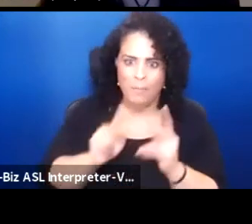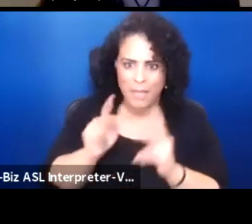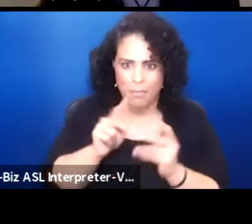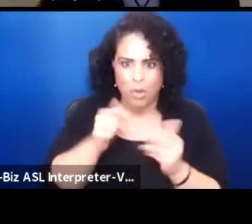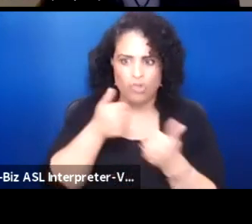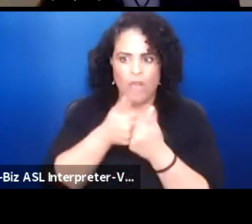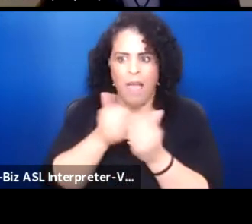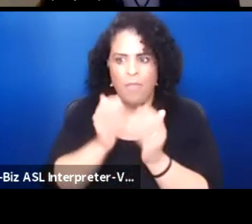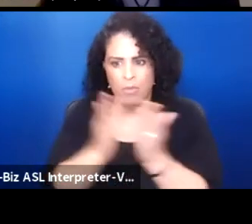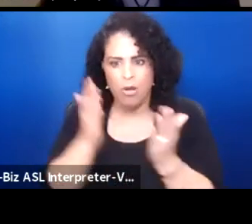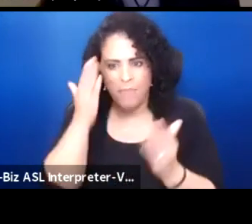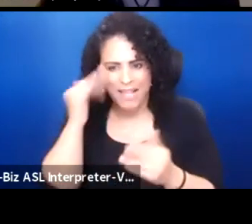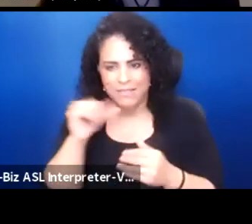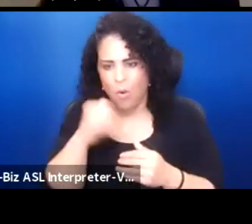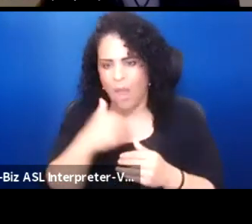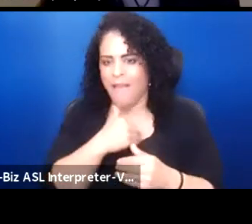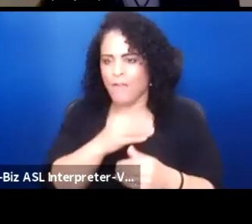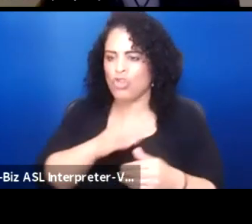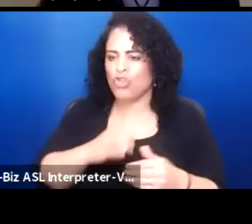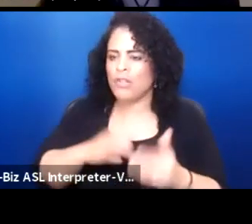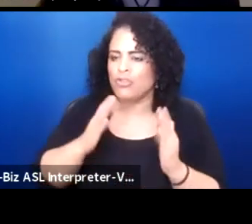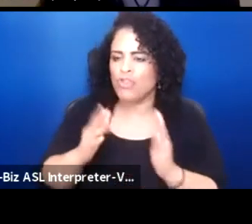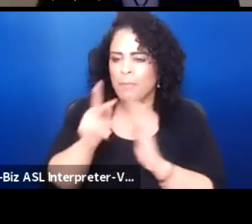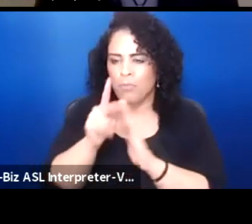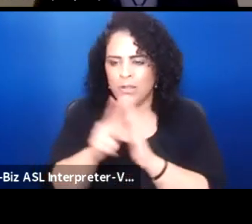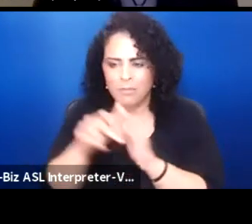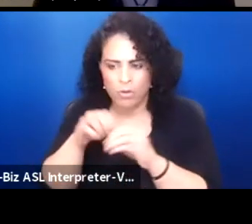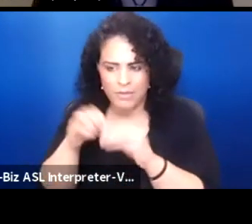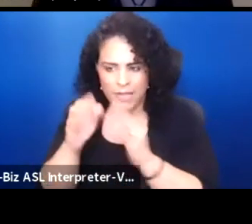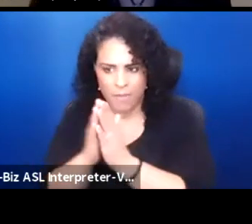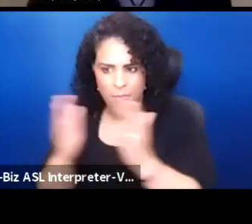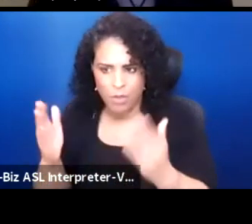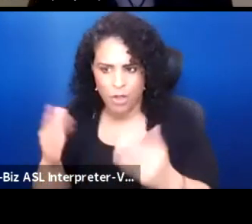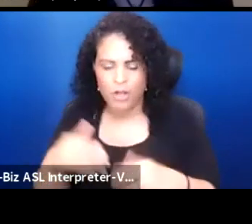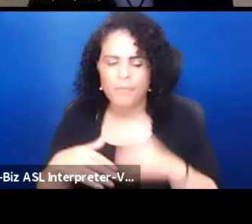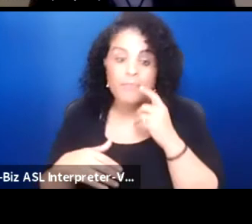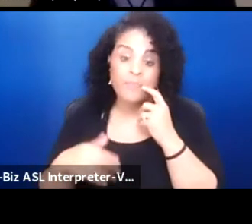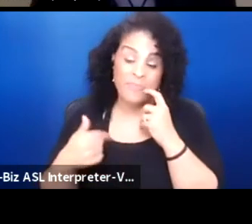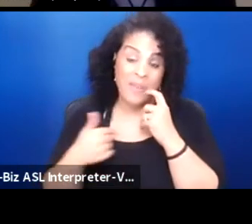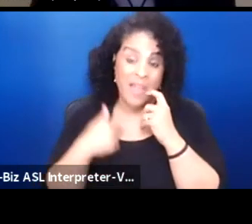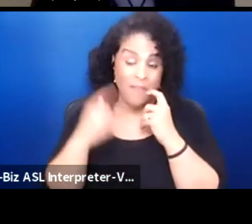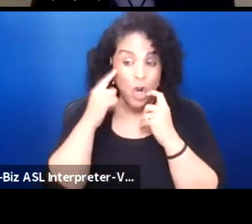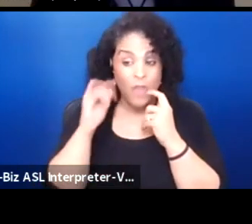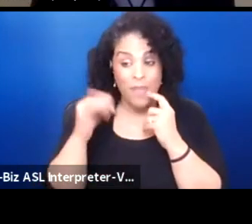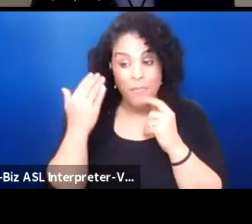because it doesn't have the Christian principles. And I've heard that before and other places